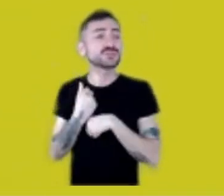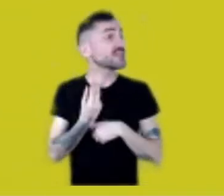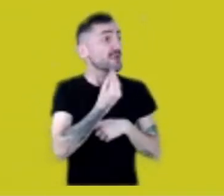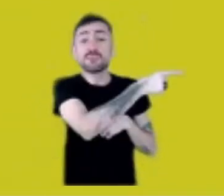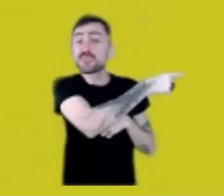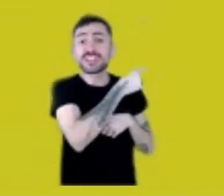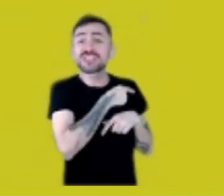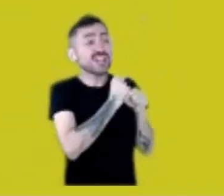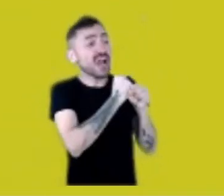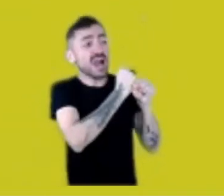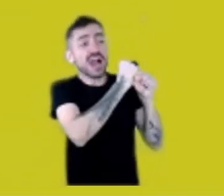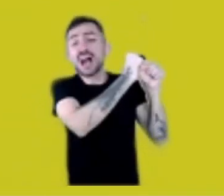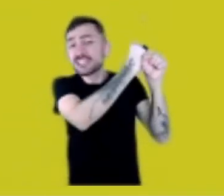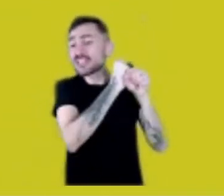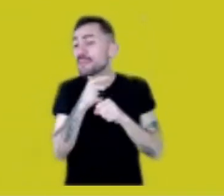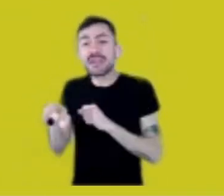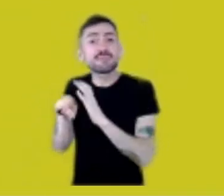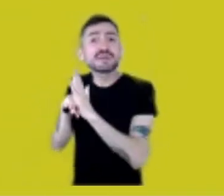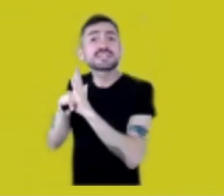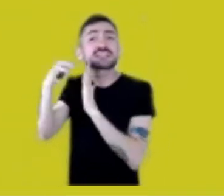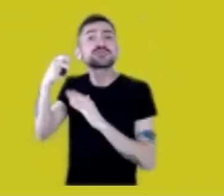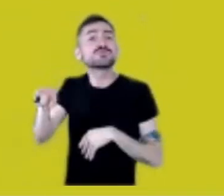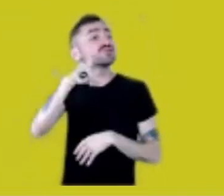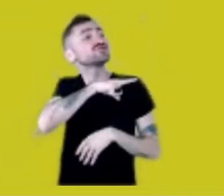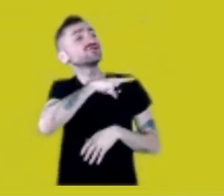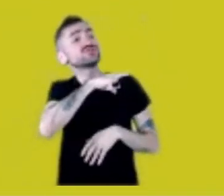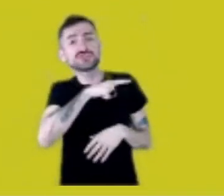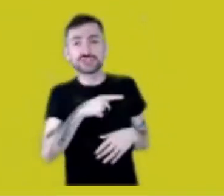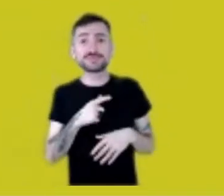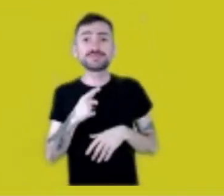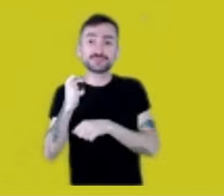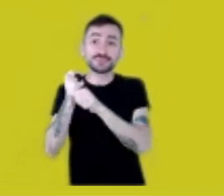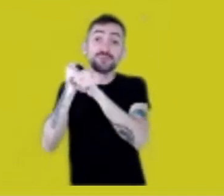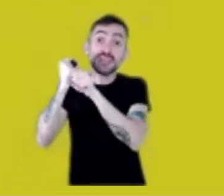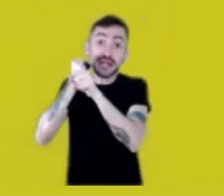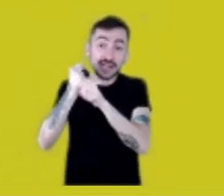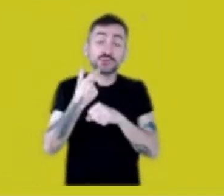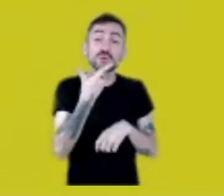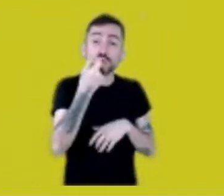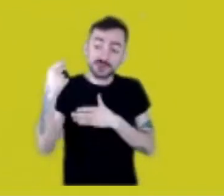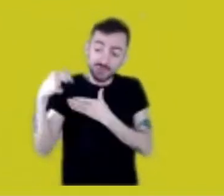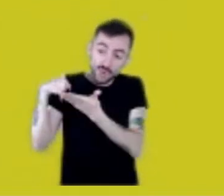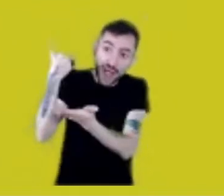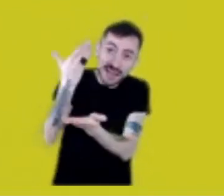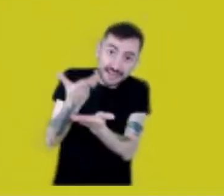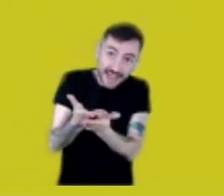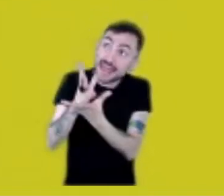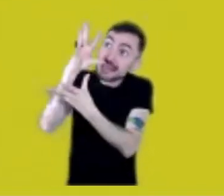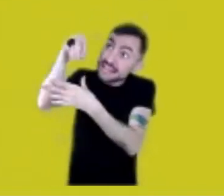Since 2000, there’s a very important discussion in the UN